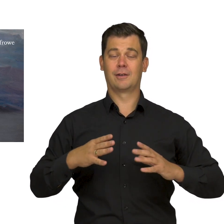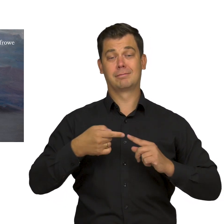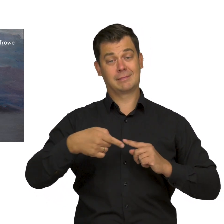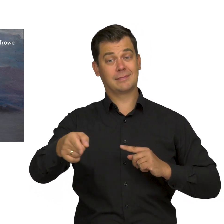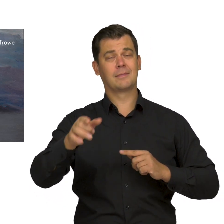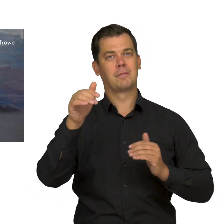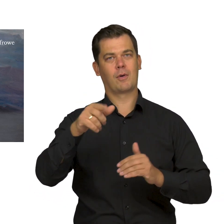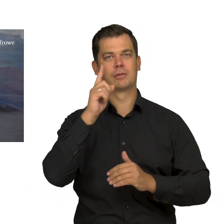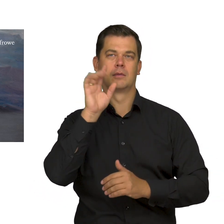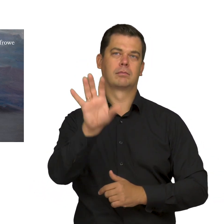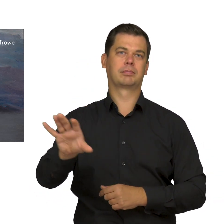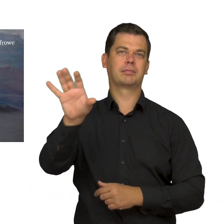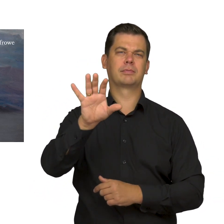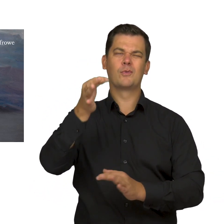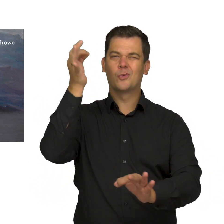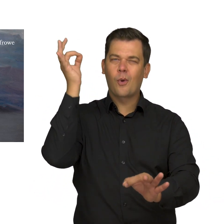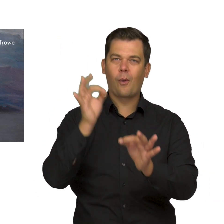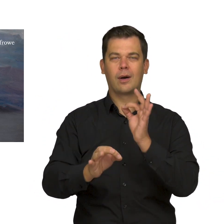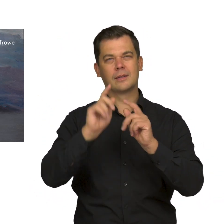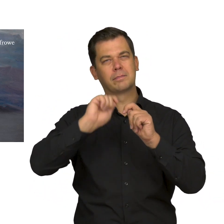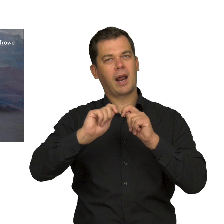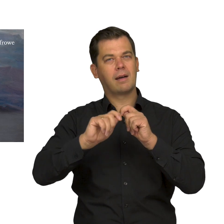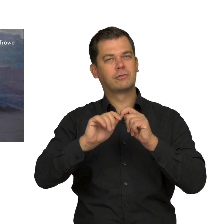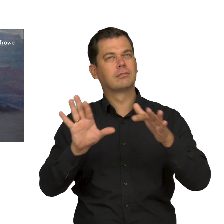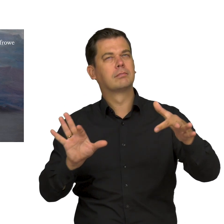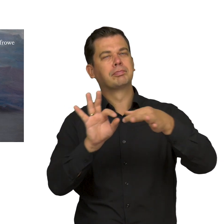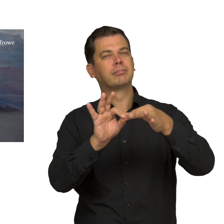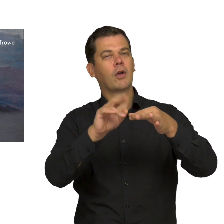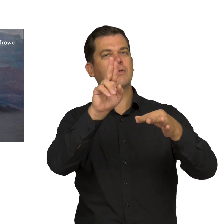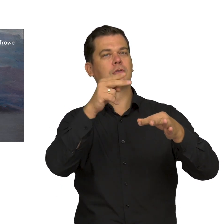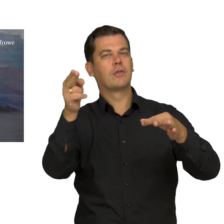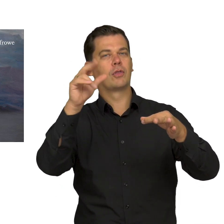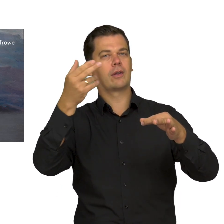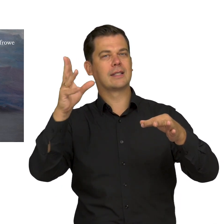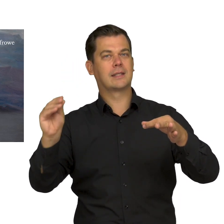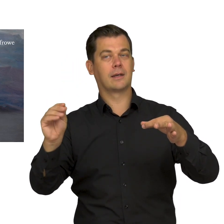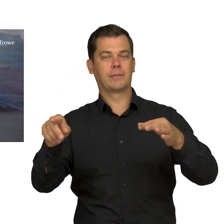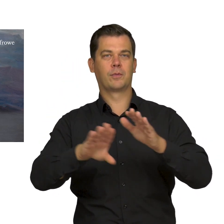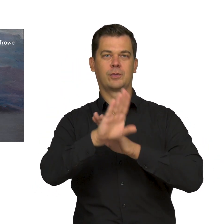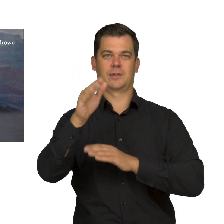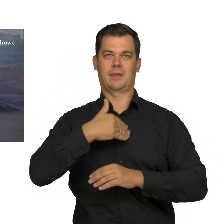to explore the Nordic tropes in the collection of the National Museum in Warsaw.